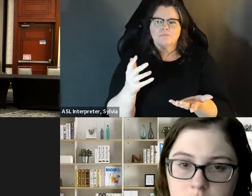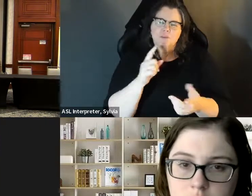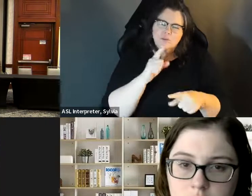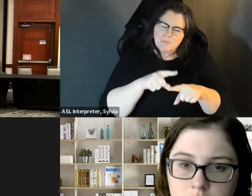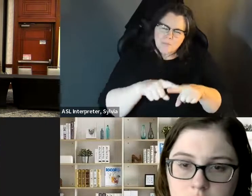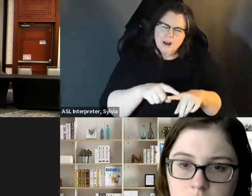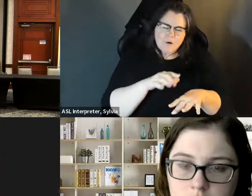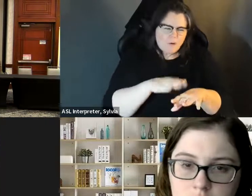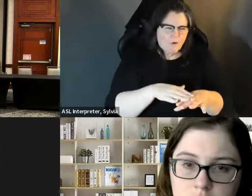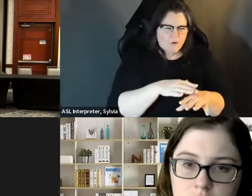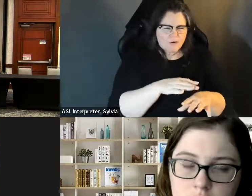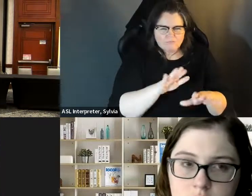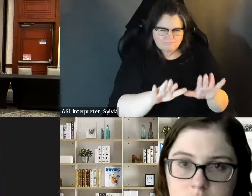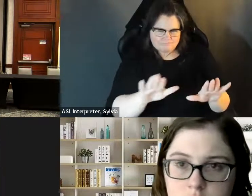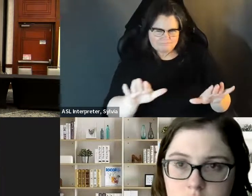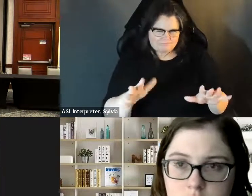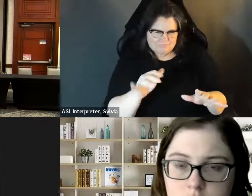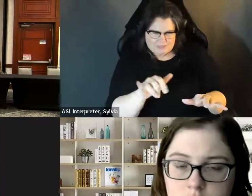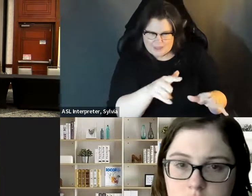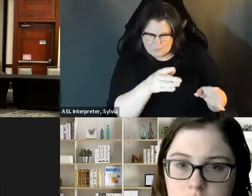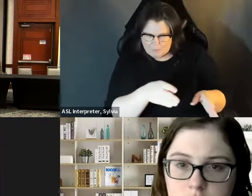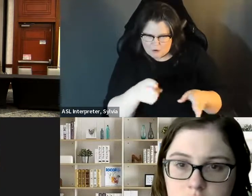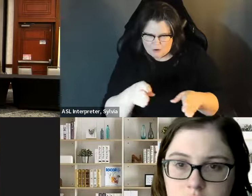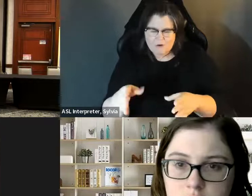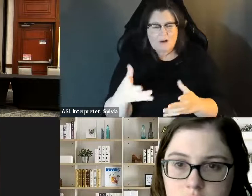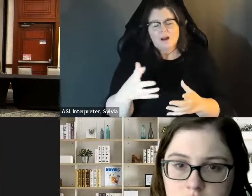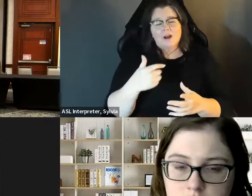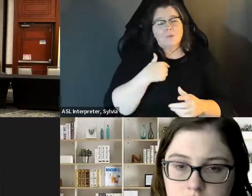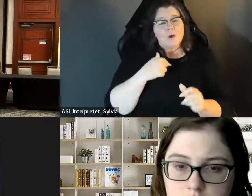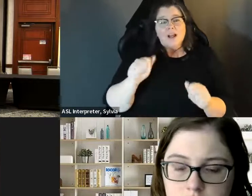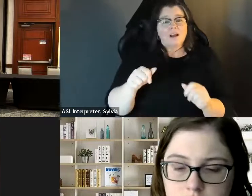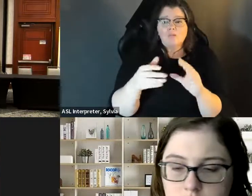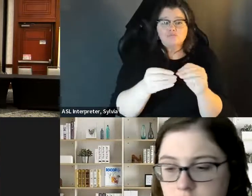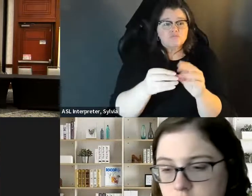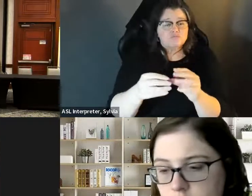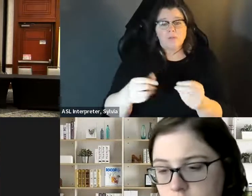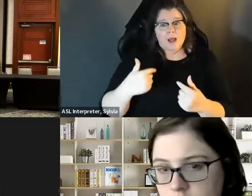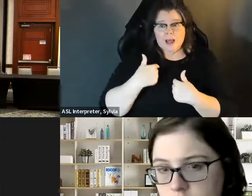people are comfortable with and what they are able to do, To do but it's helpful to provide that information, and you know, I think, that, based on what people are comfortable with and what they are able to do, a lot of what I is helpful sometimes, depending upon the situation is to say hey? a lot of what I think is helpful sometimes